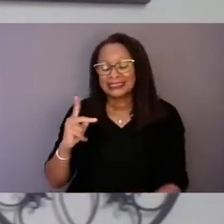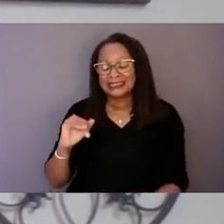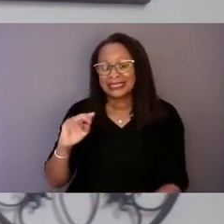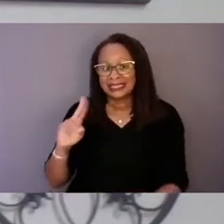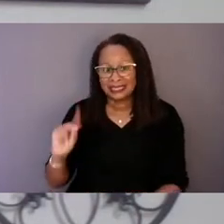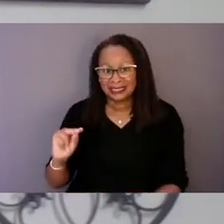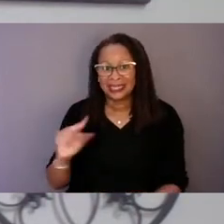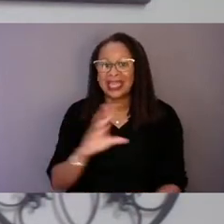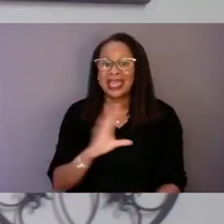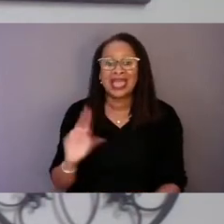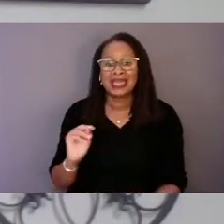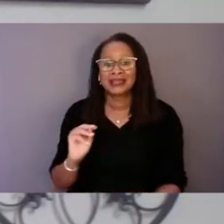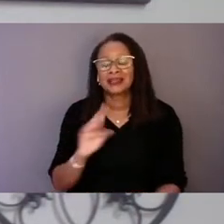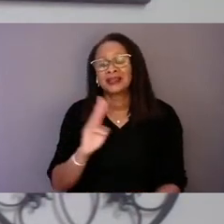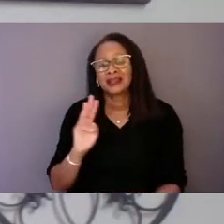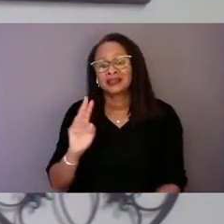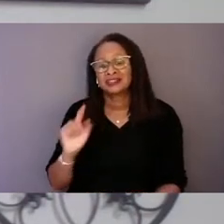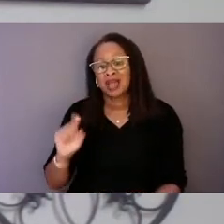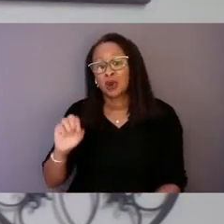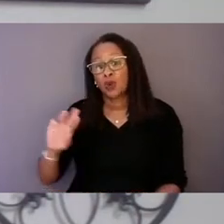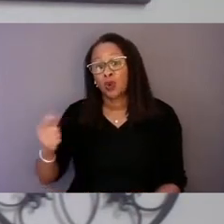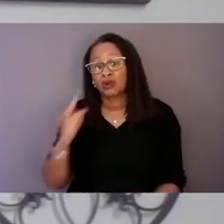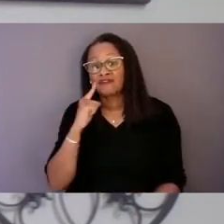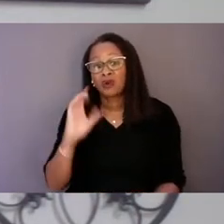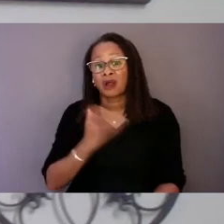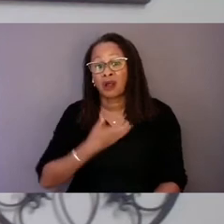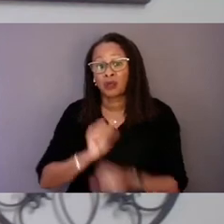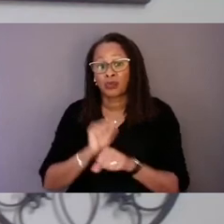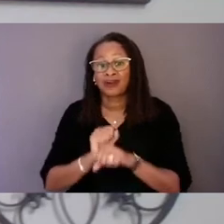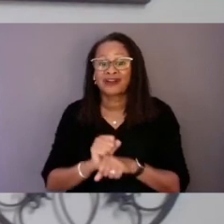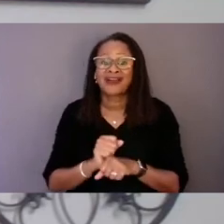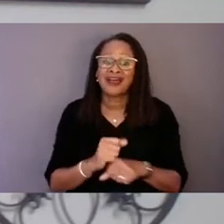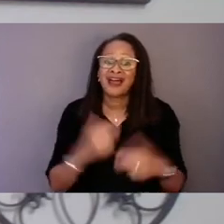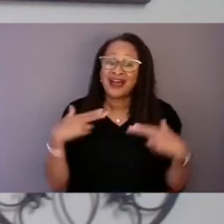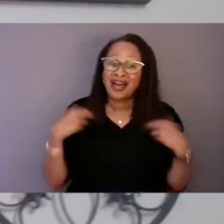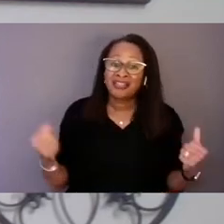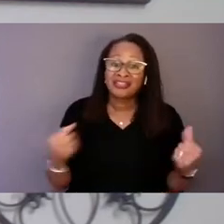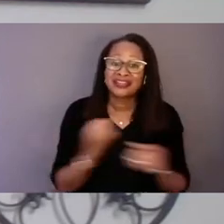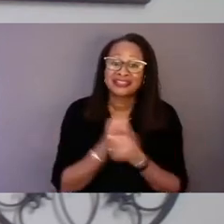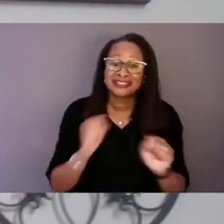I wish you all health, safety, and wellness. Until next time, have a wonderful rest of your day.